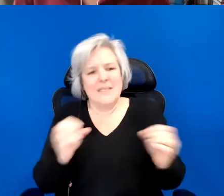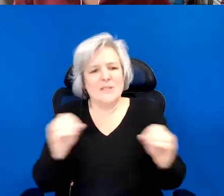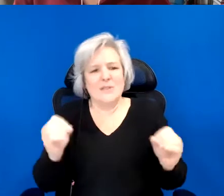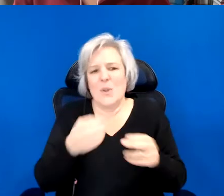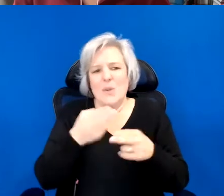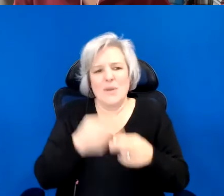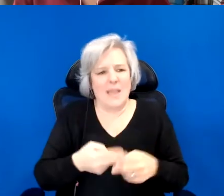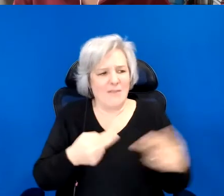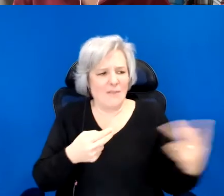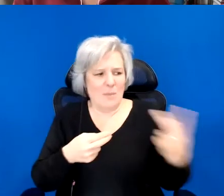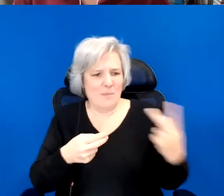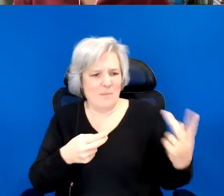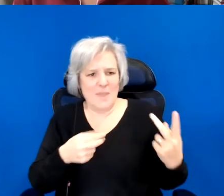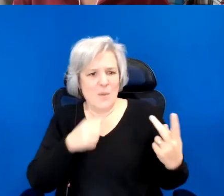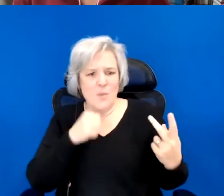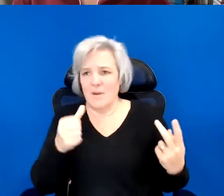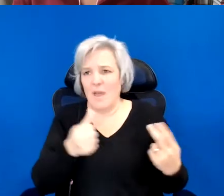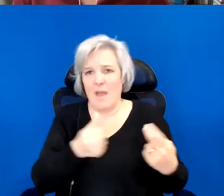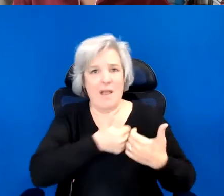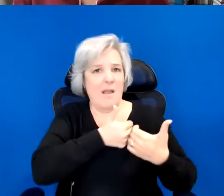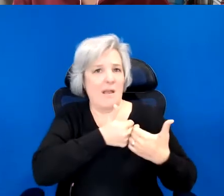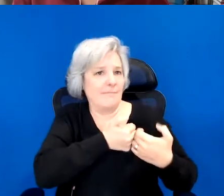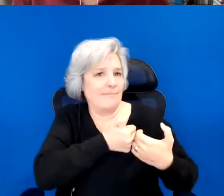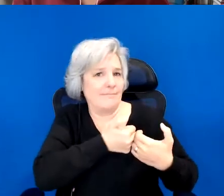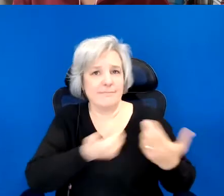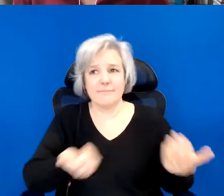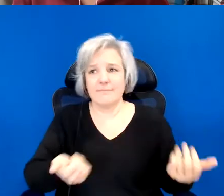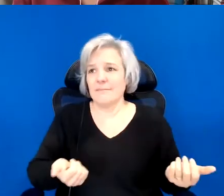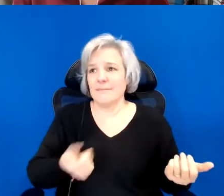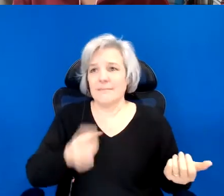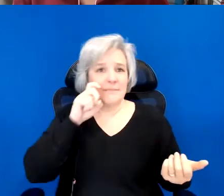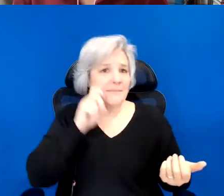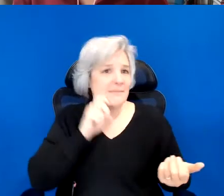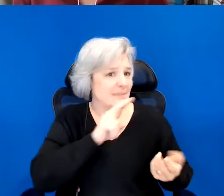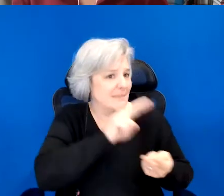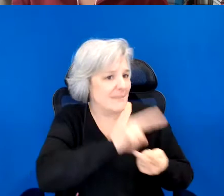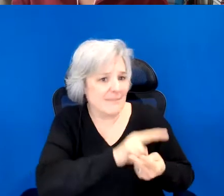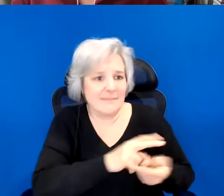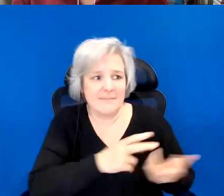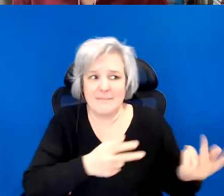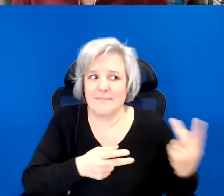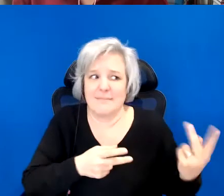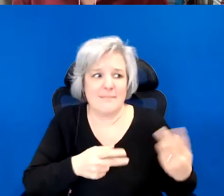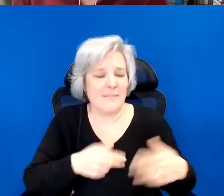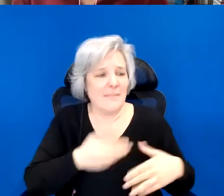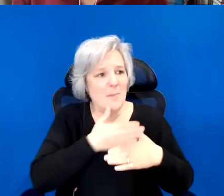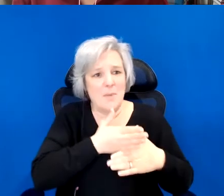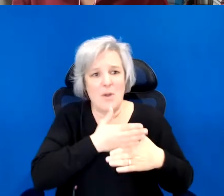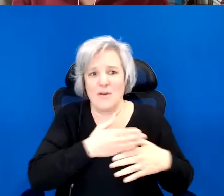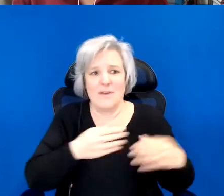We are not romantic partners, we are not sexual partners, we are just like family.